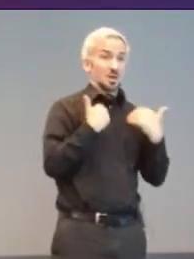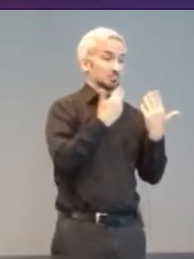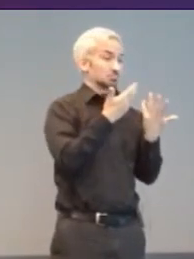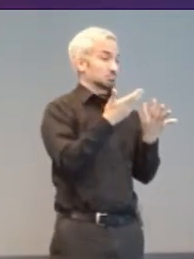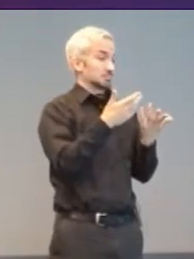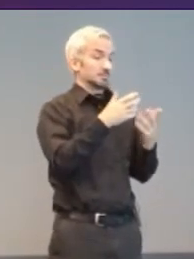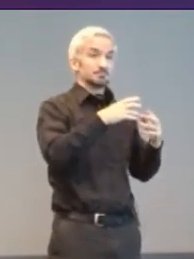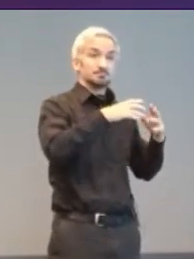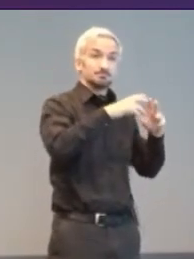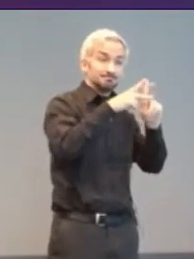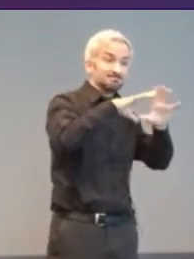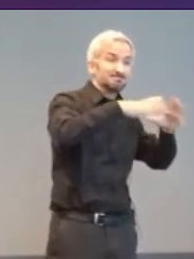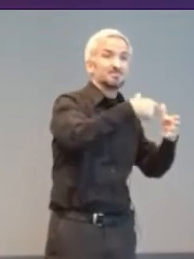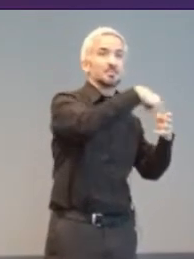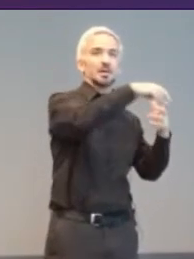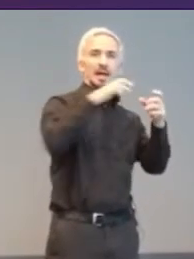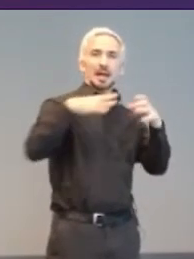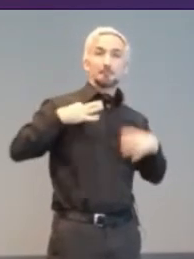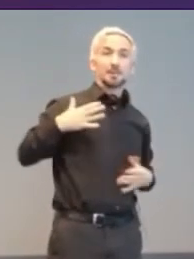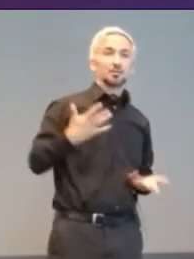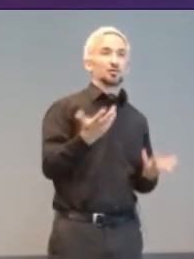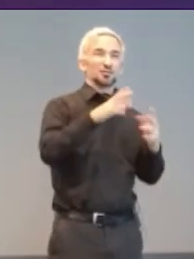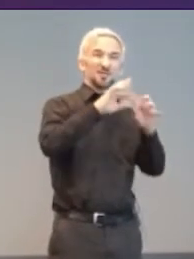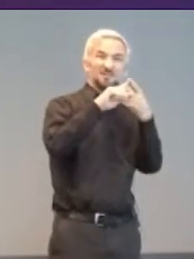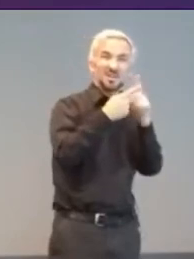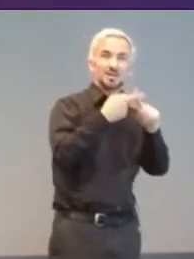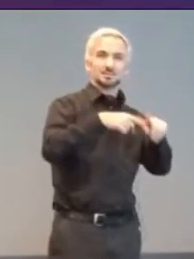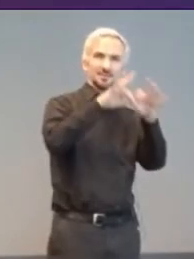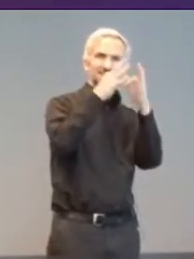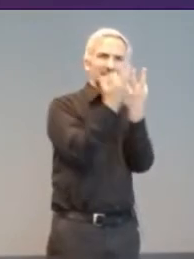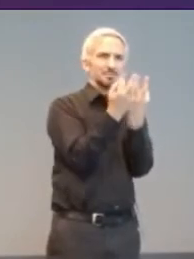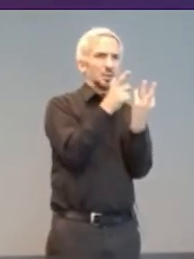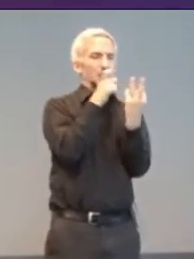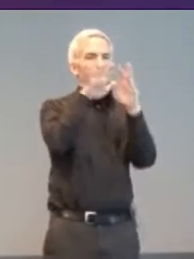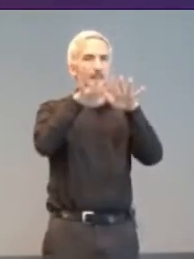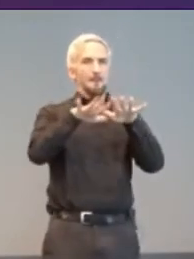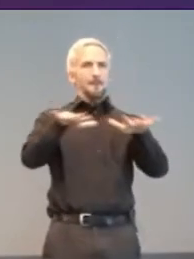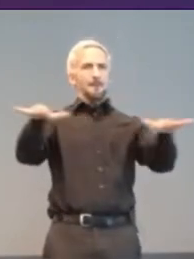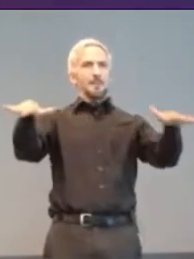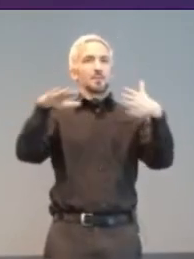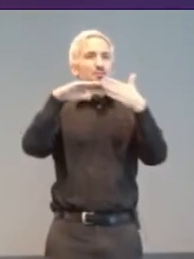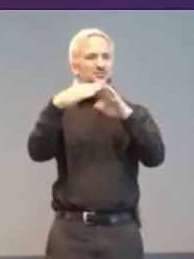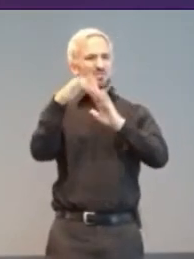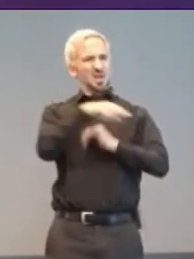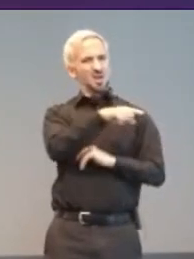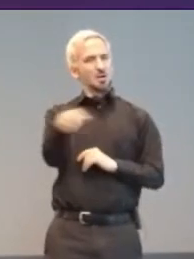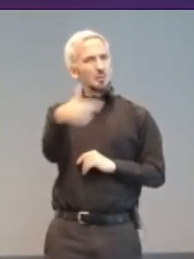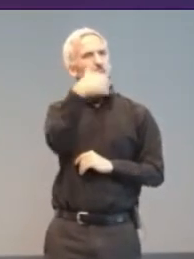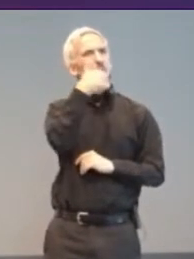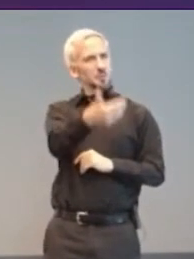the campaigners, the friends and families and on and on. It’s a good side of humanity.